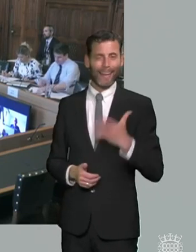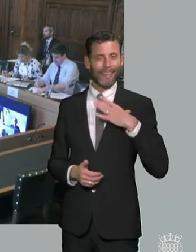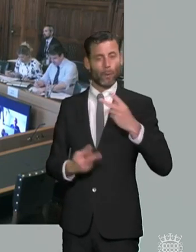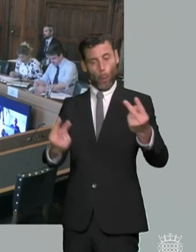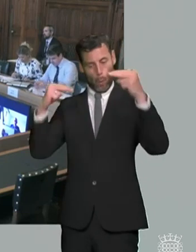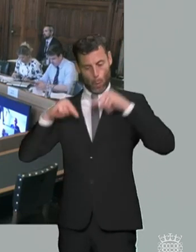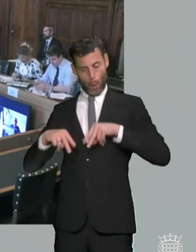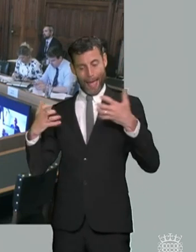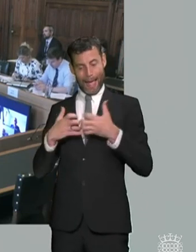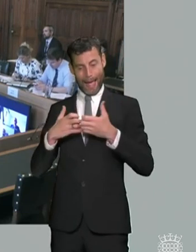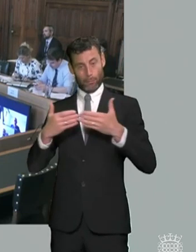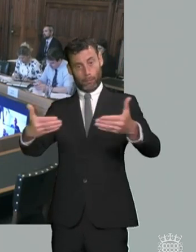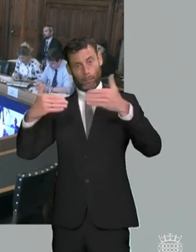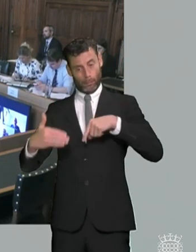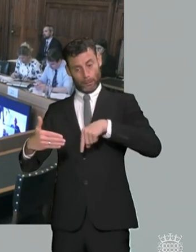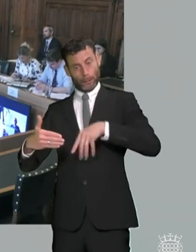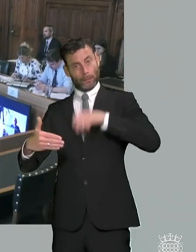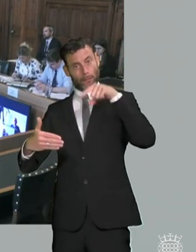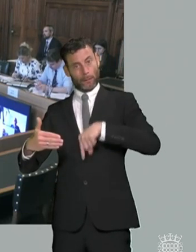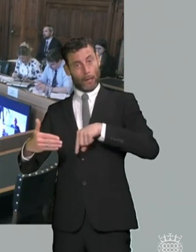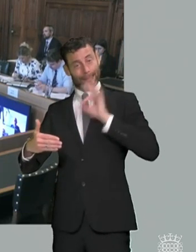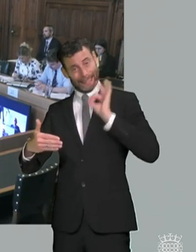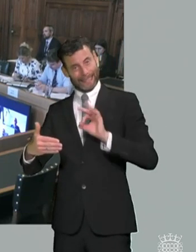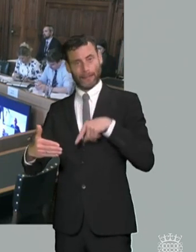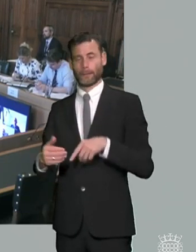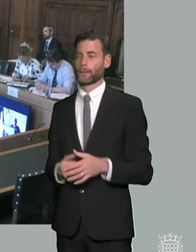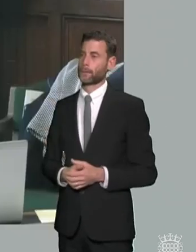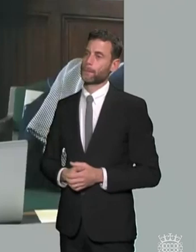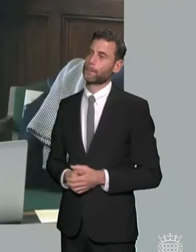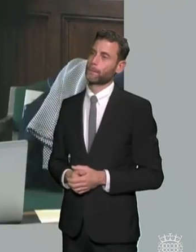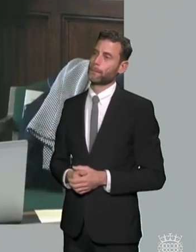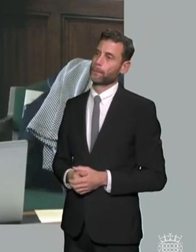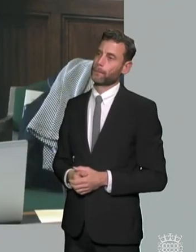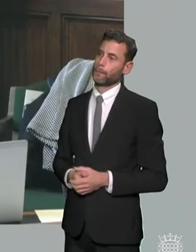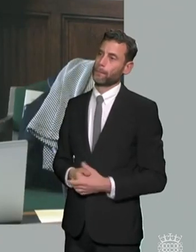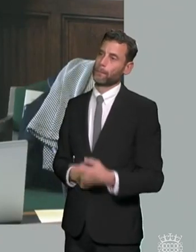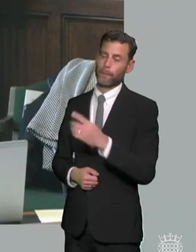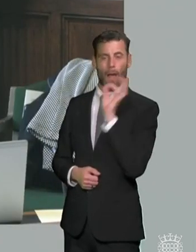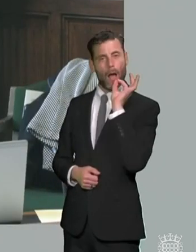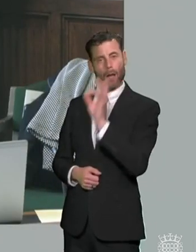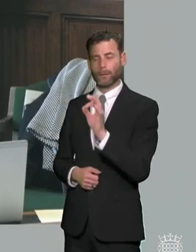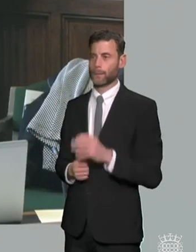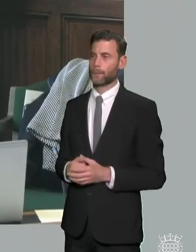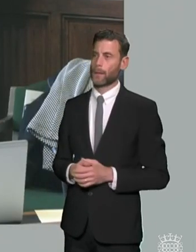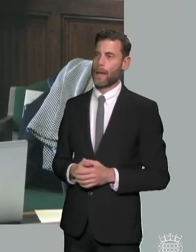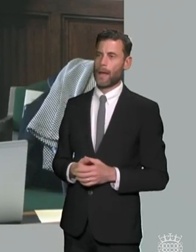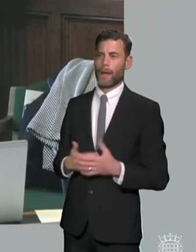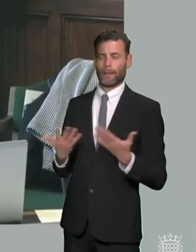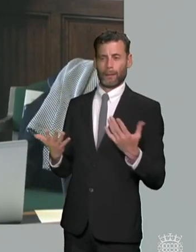morning panel i was just wondering panel how um do you expect to deliver a first class service when